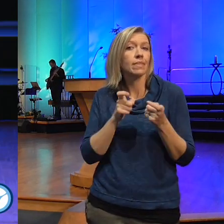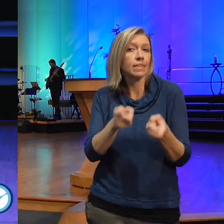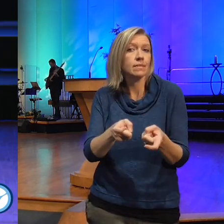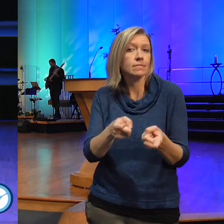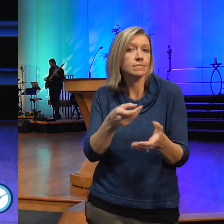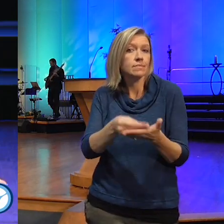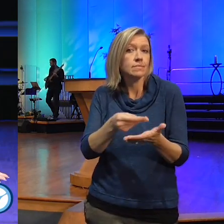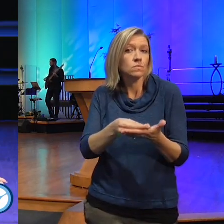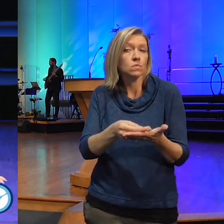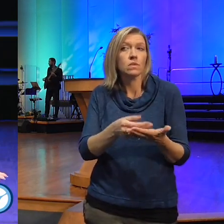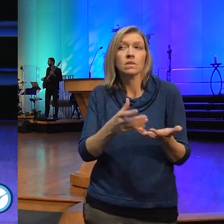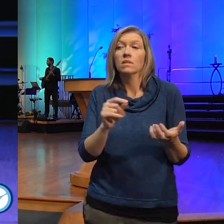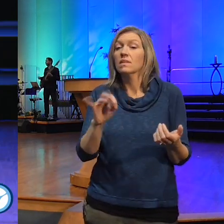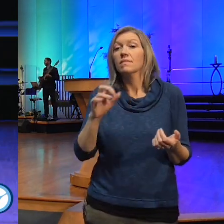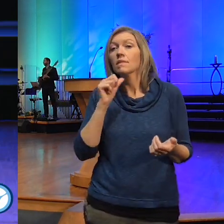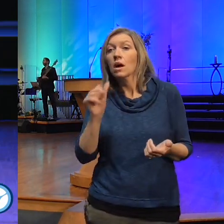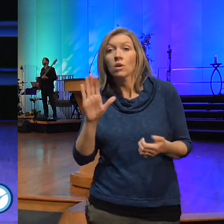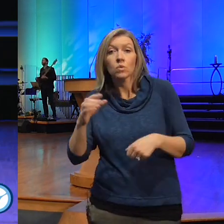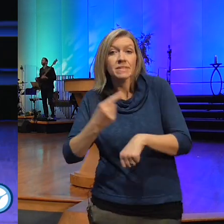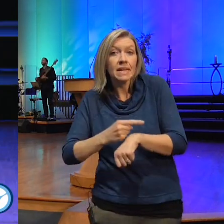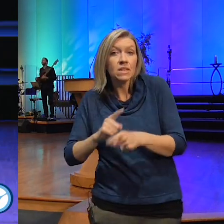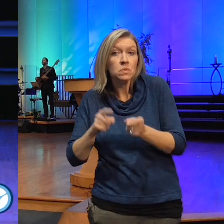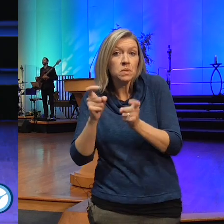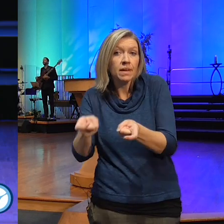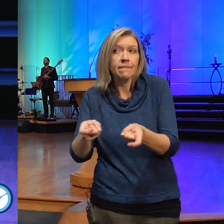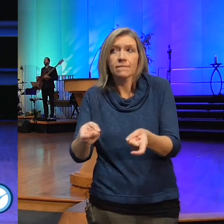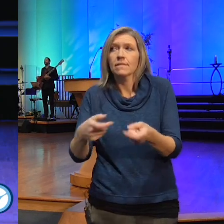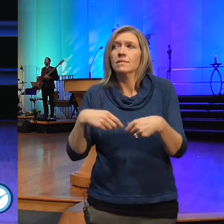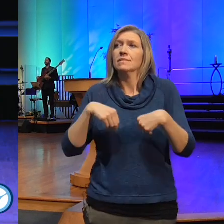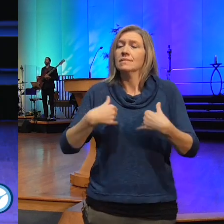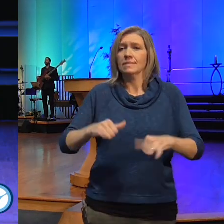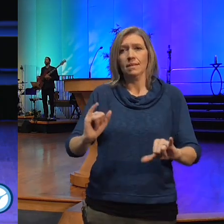to give thanks as we do this act together for some good here at Mile High Church something